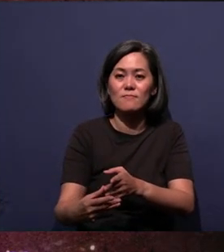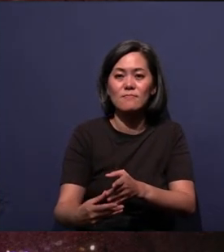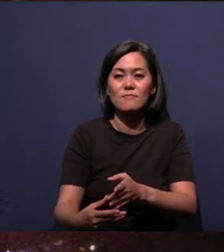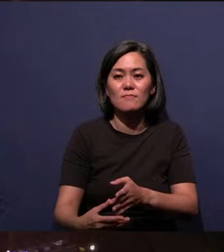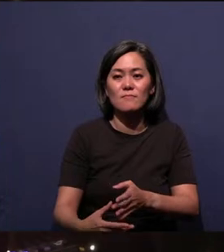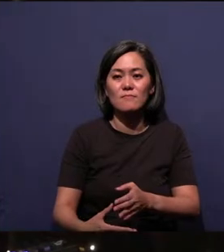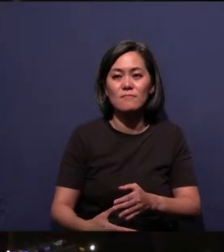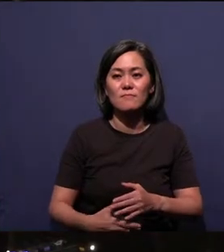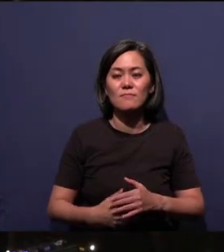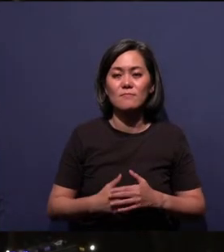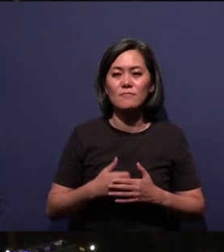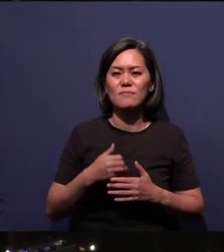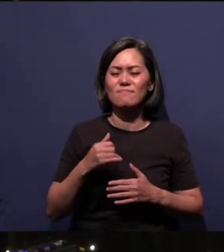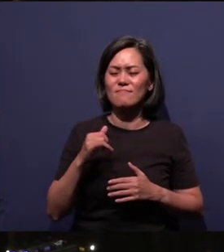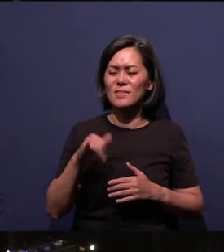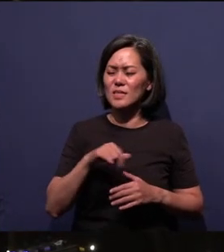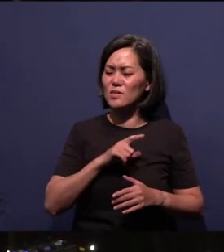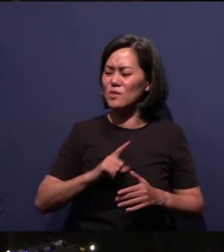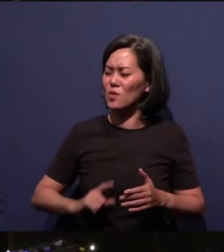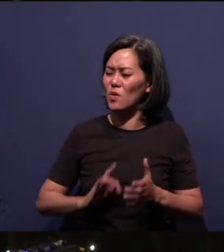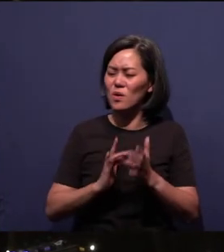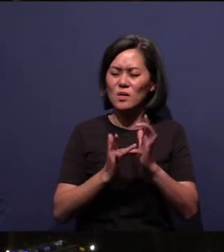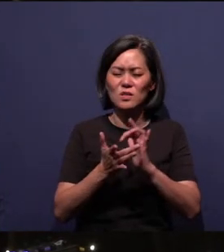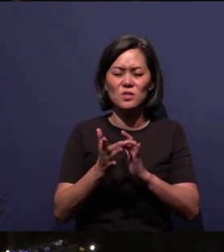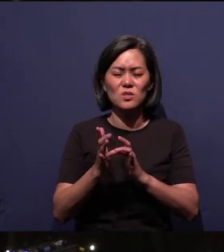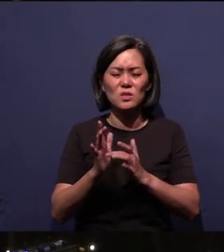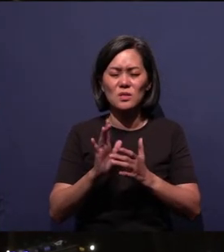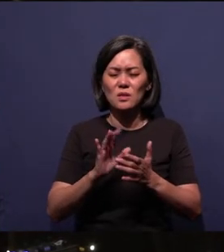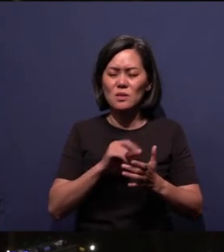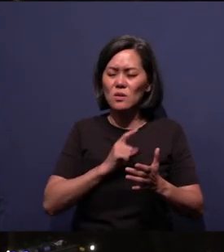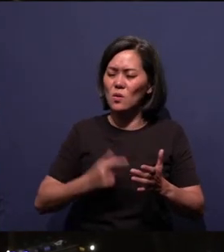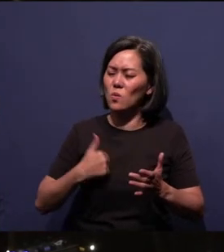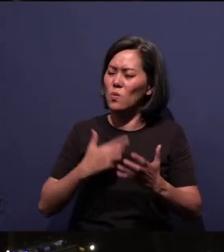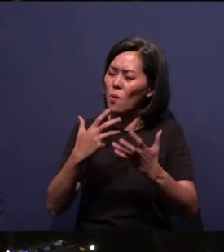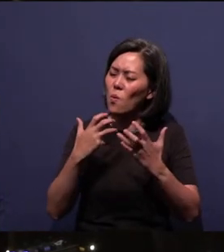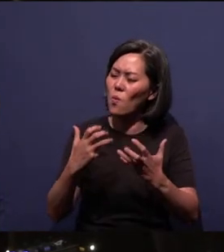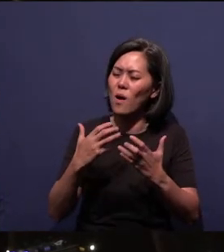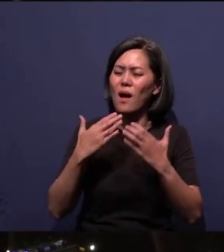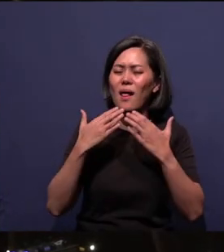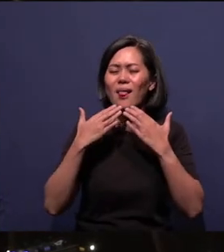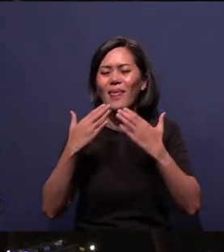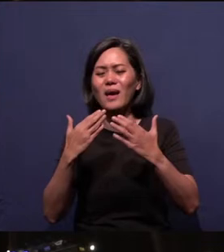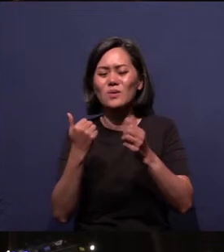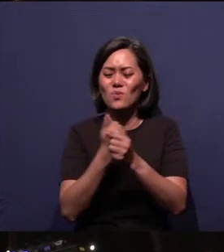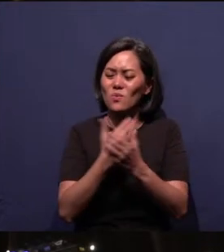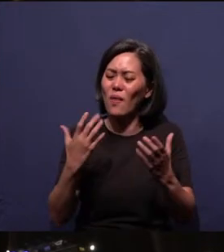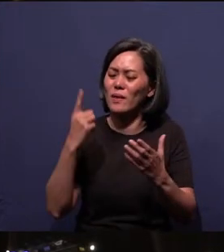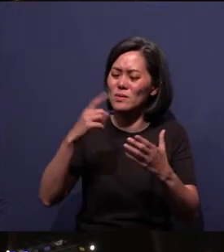Yes, Lord Jesus. Lord, we wanna thank You for everything that You've done for us on the cross.